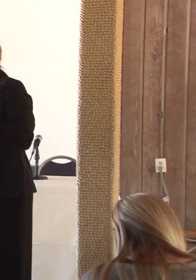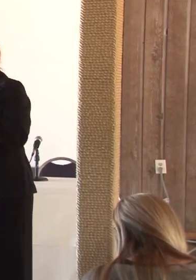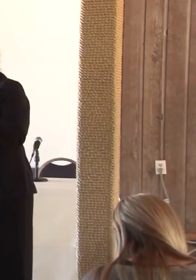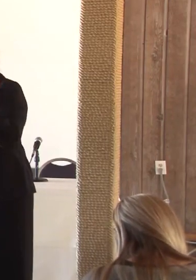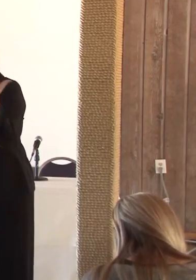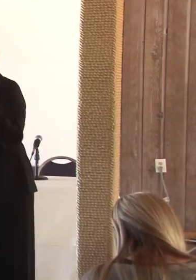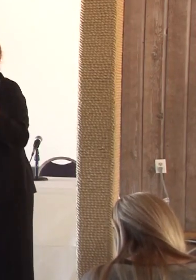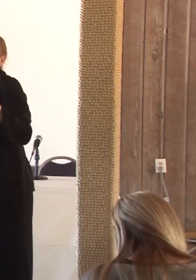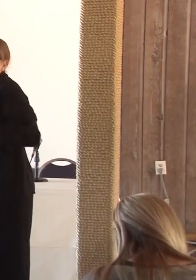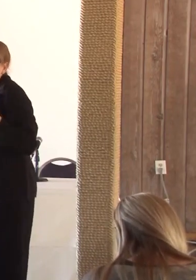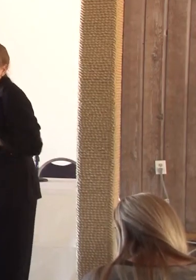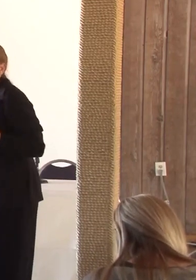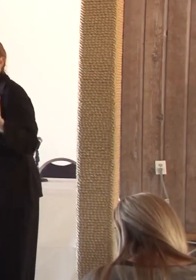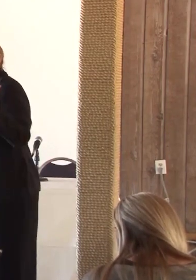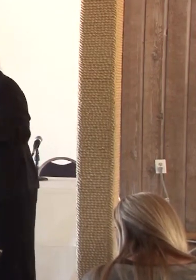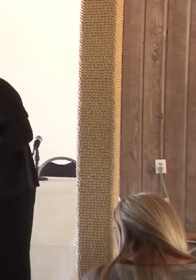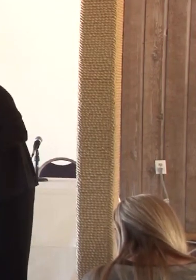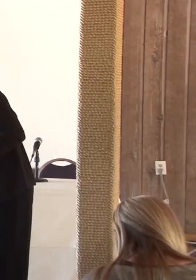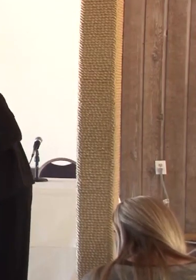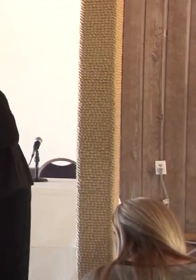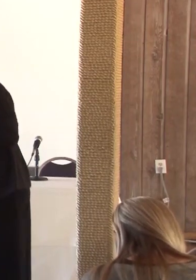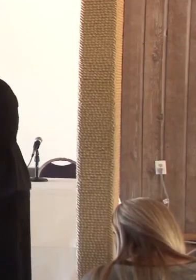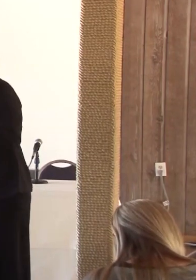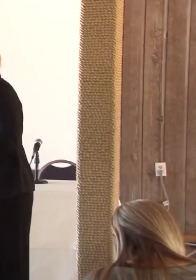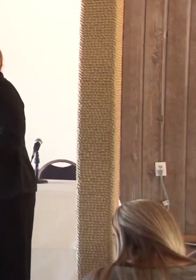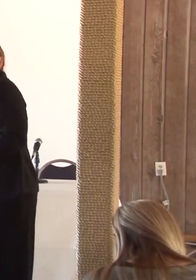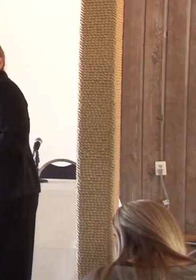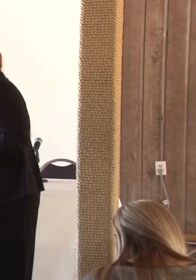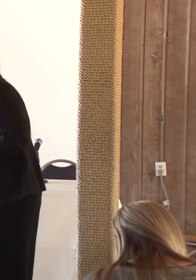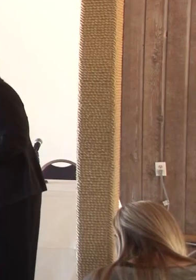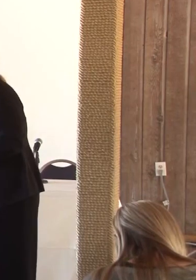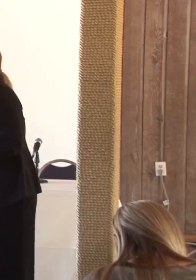and compassion, empowering others will also be in their hearts. And if you're